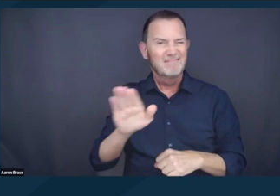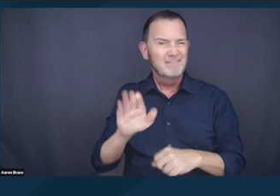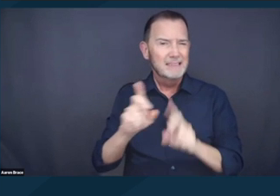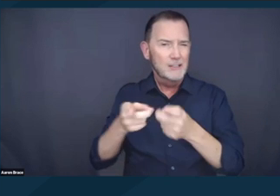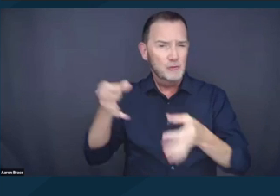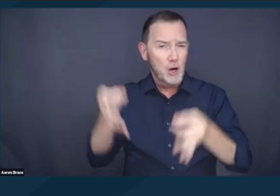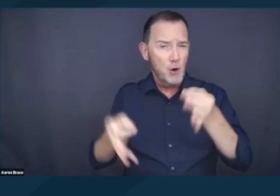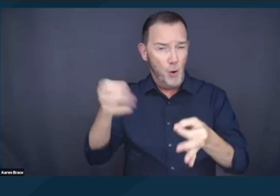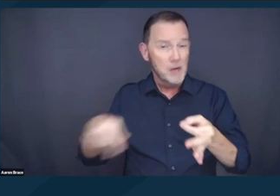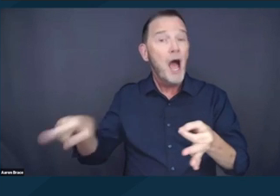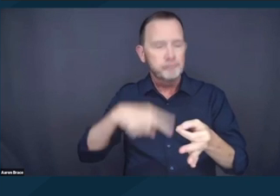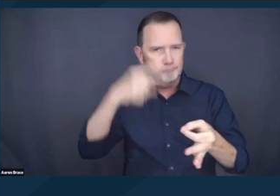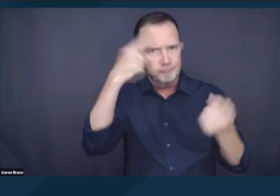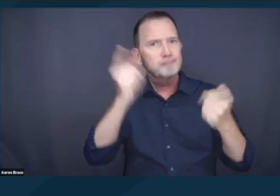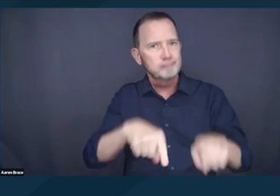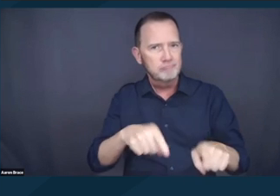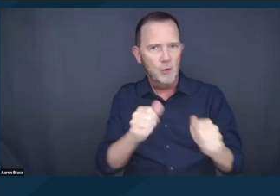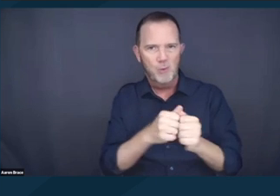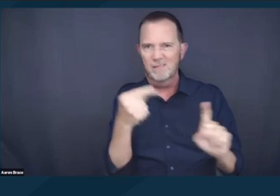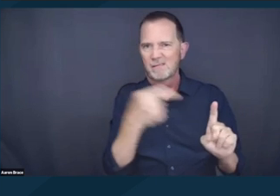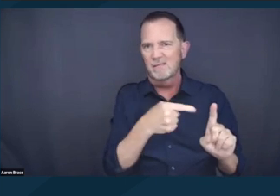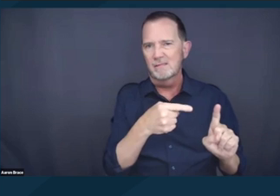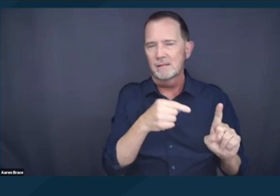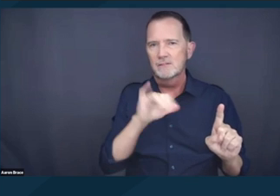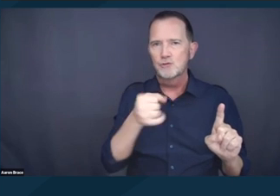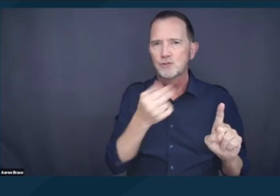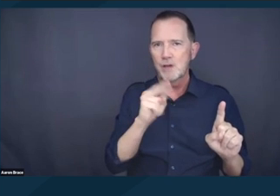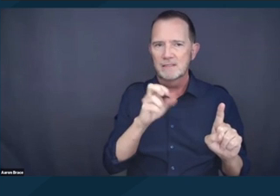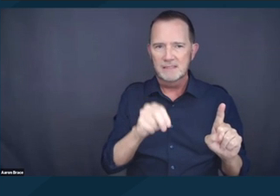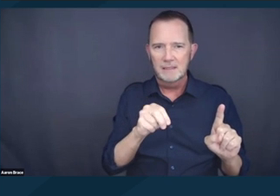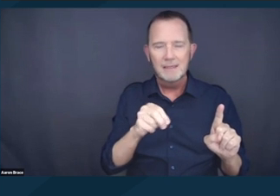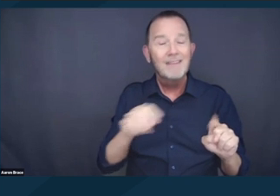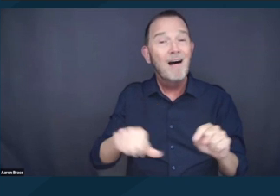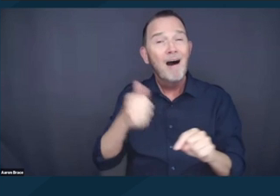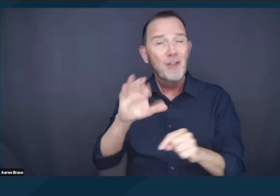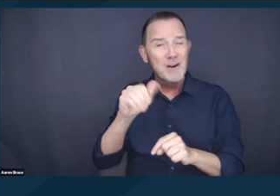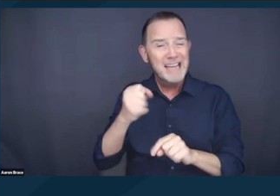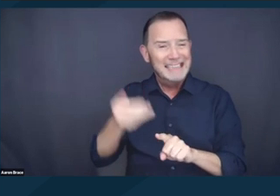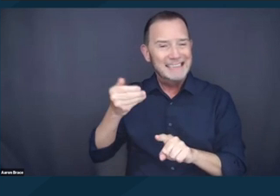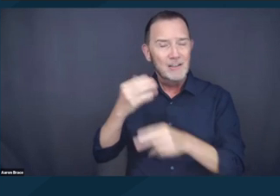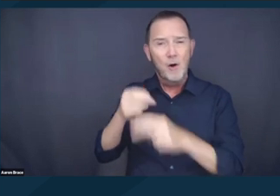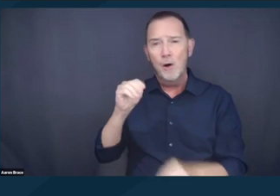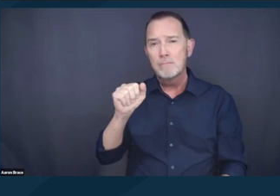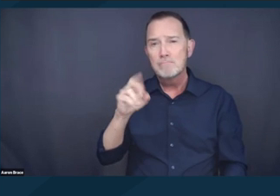relying on an earlier 9th Circuit case called Martin v Boise, which is also based out of Oregon.